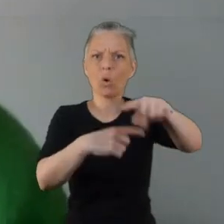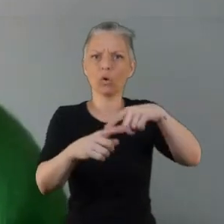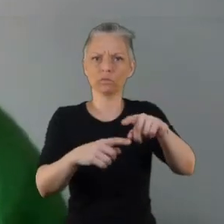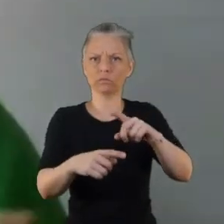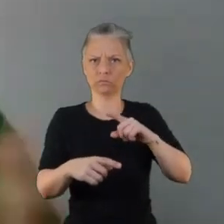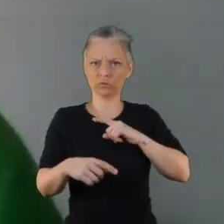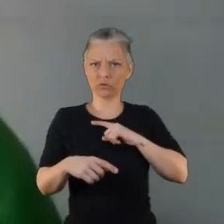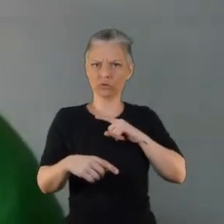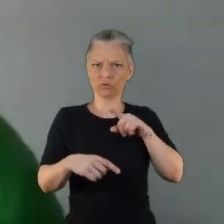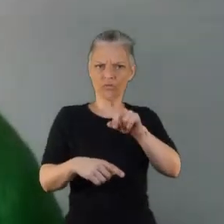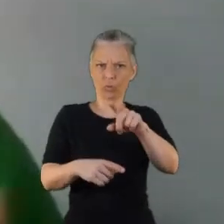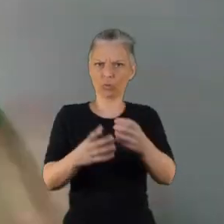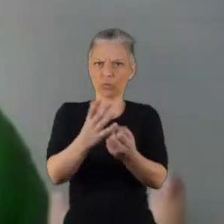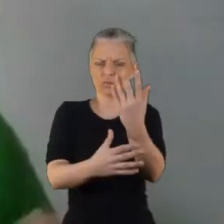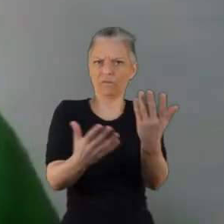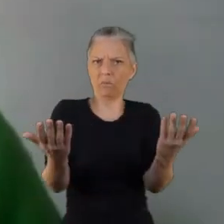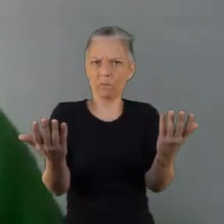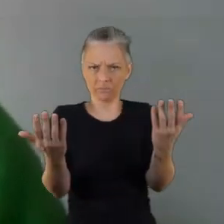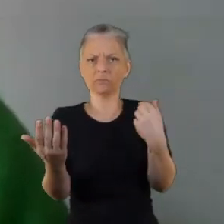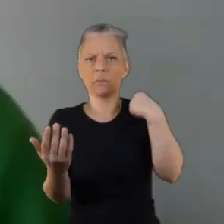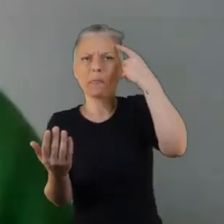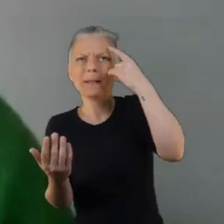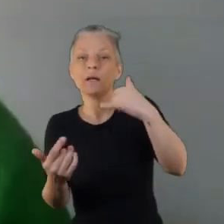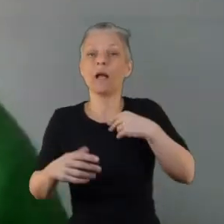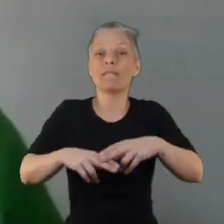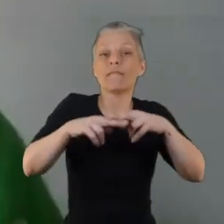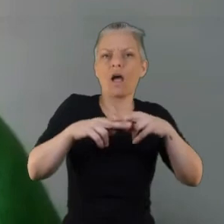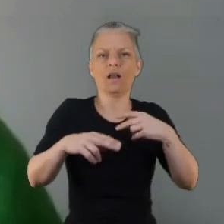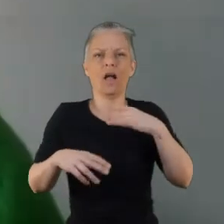And and then I think my final which I've kind of already covered a wee bit it's just to